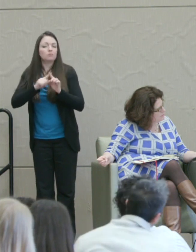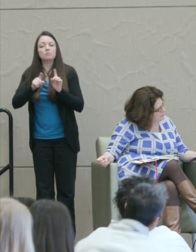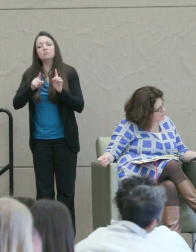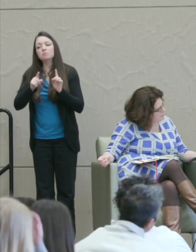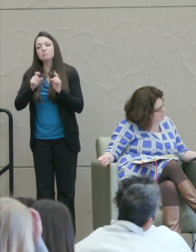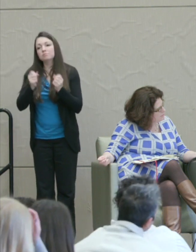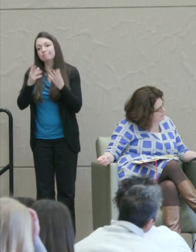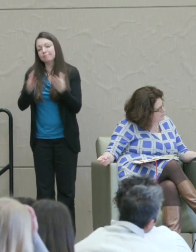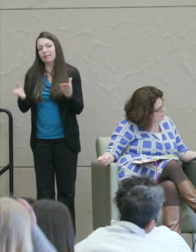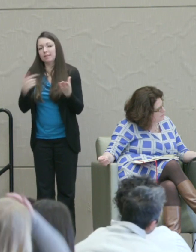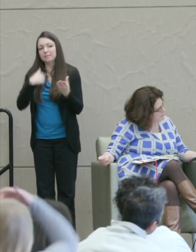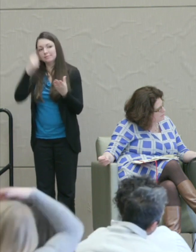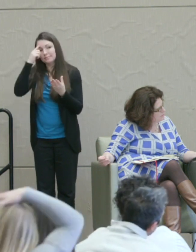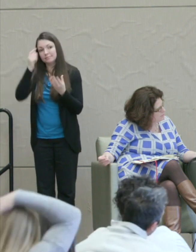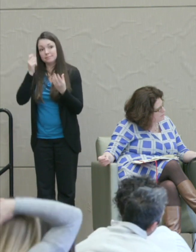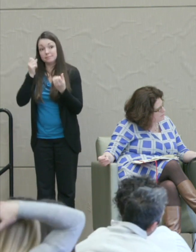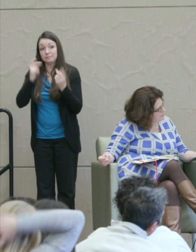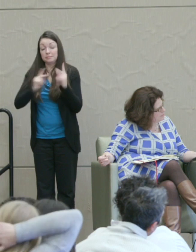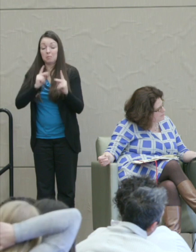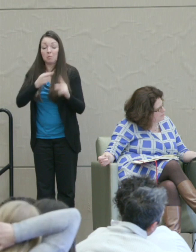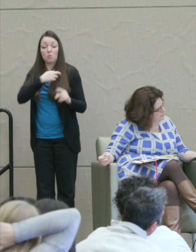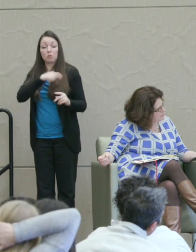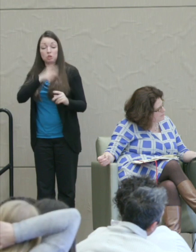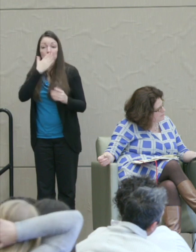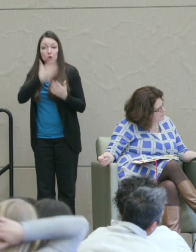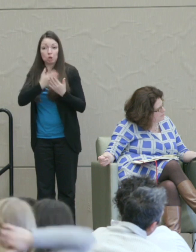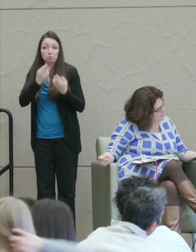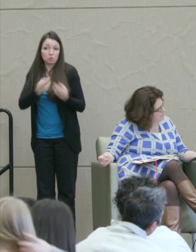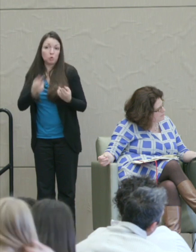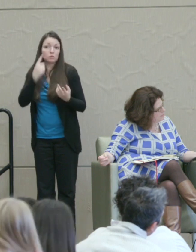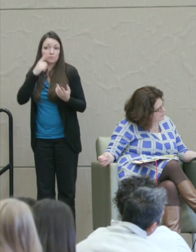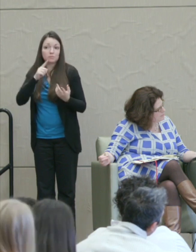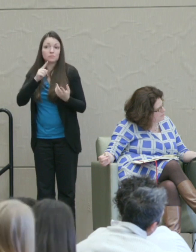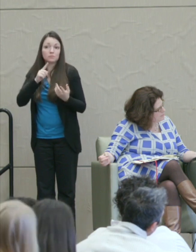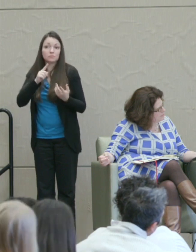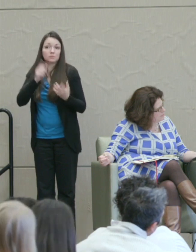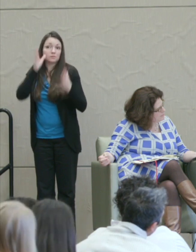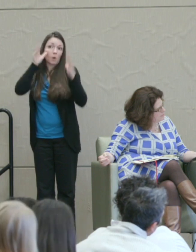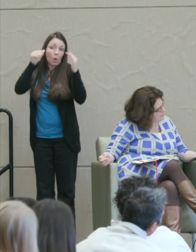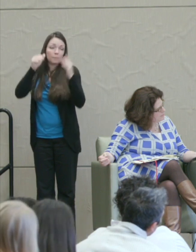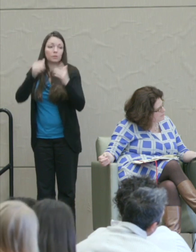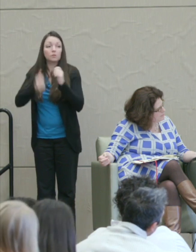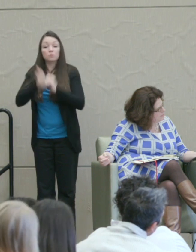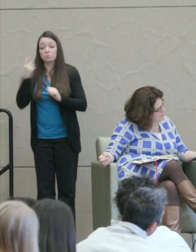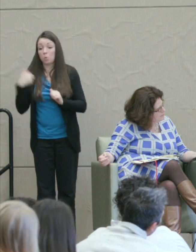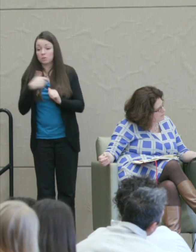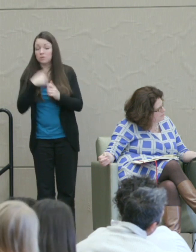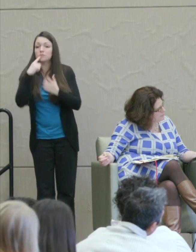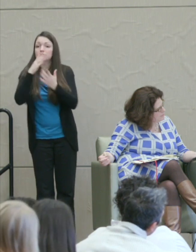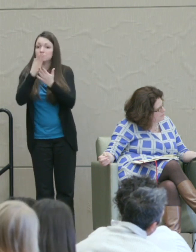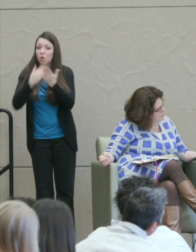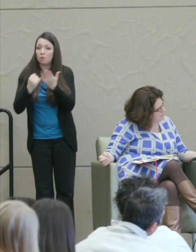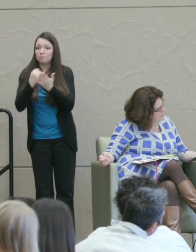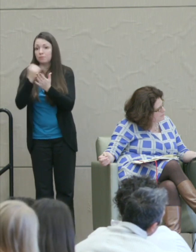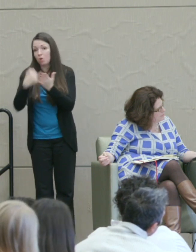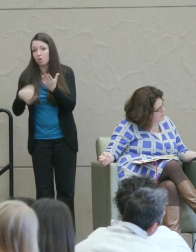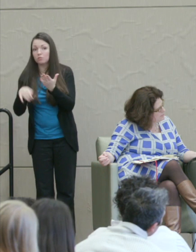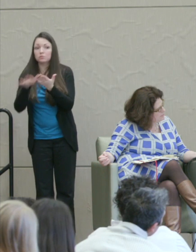I do think that for many people religion is a great source of hope. I think that for most of us the arts are great schools of hope.